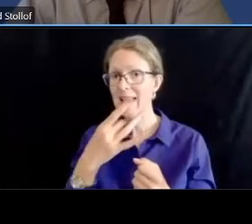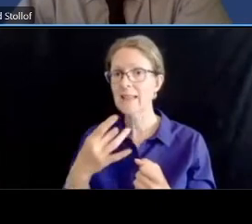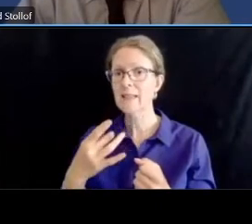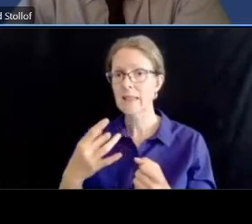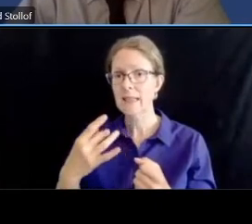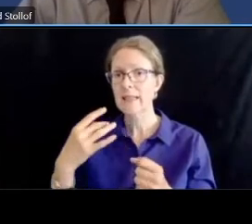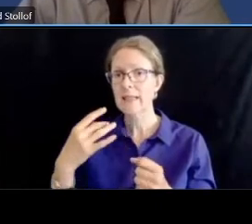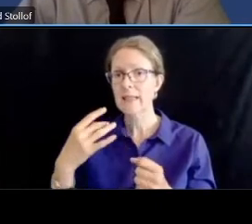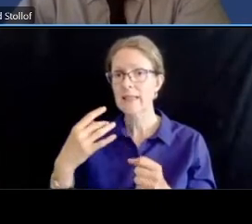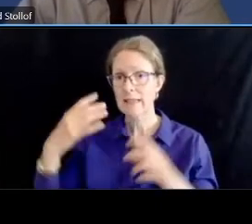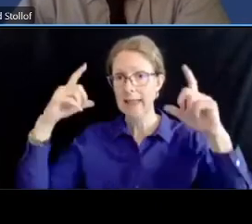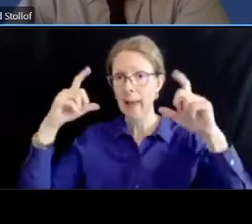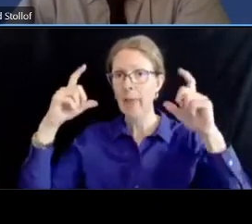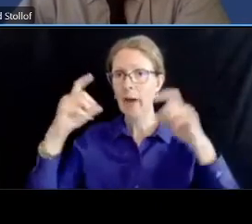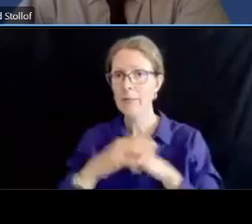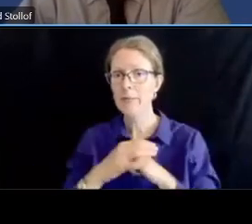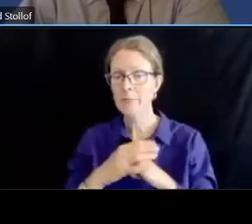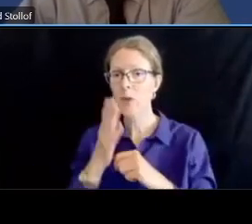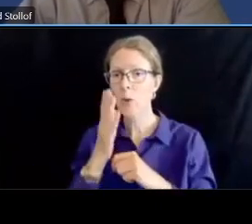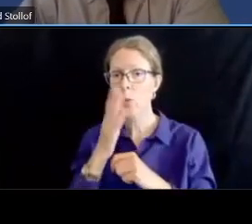thanks charlotte yes thank you